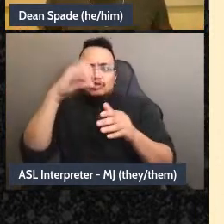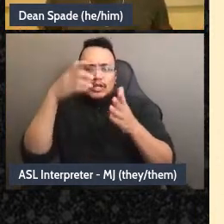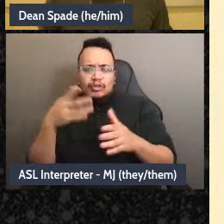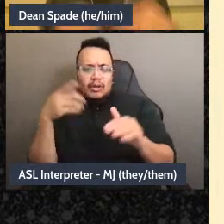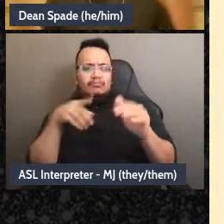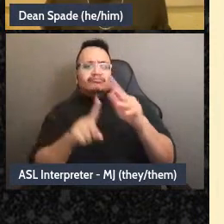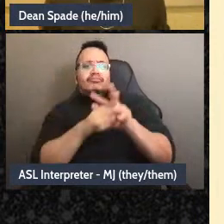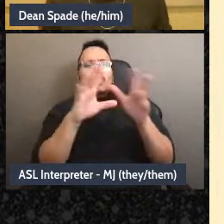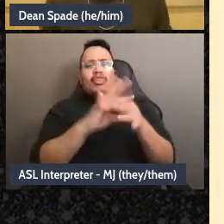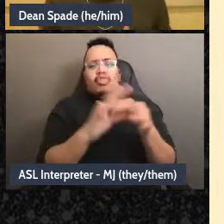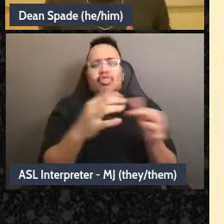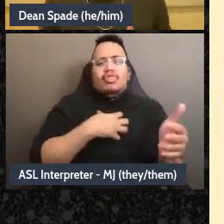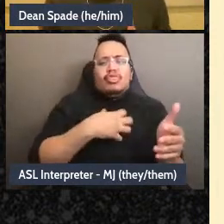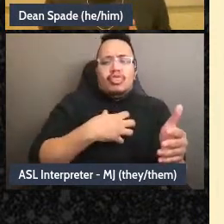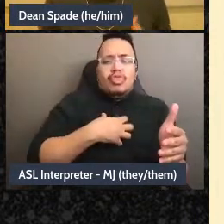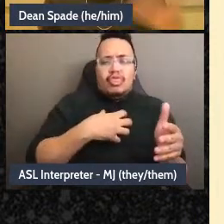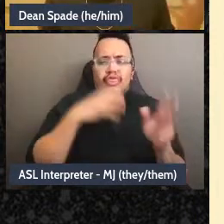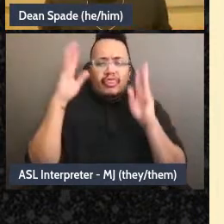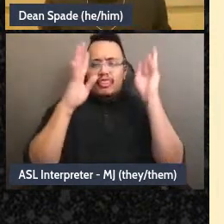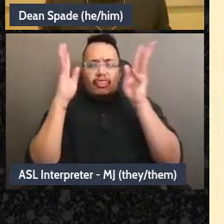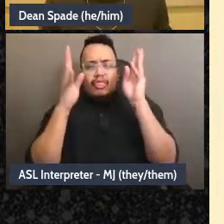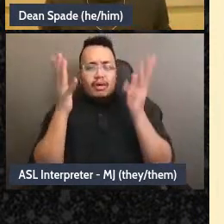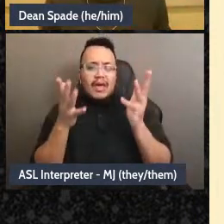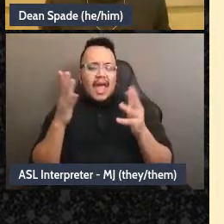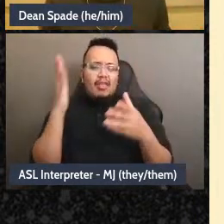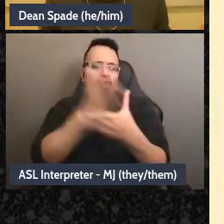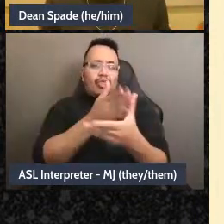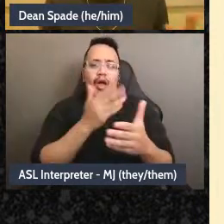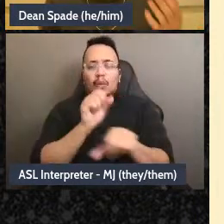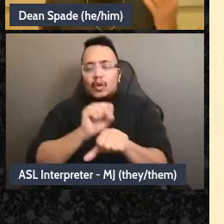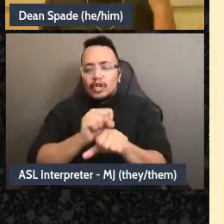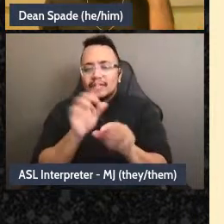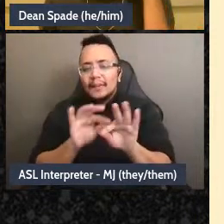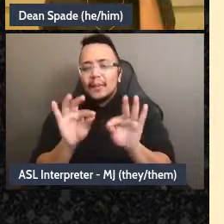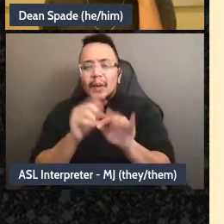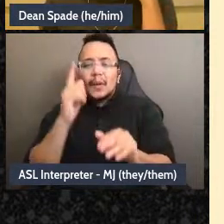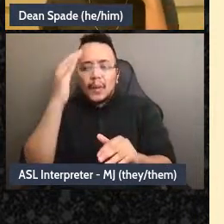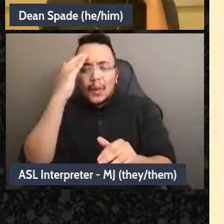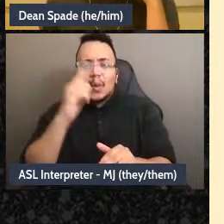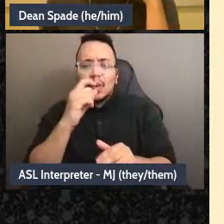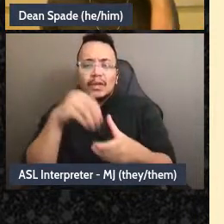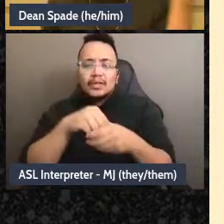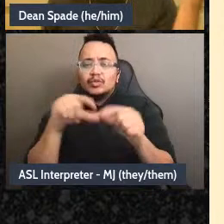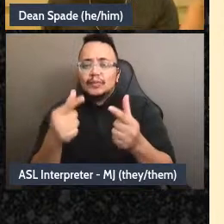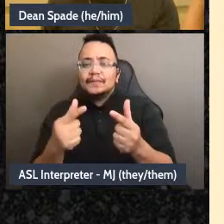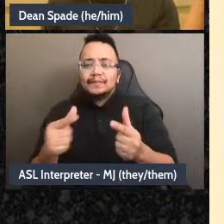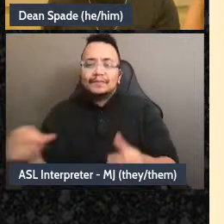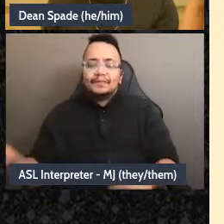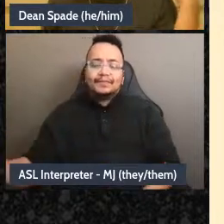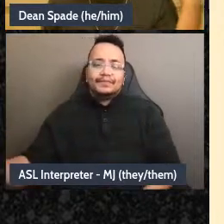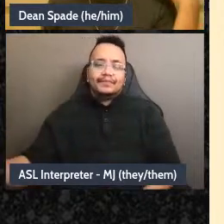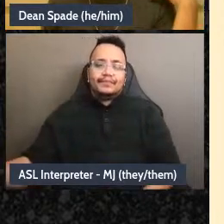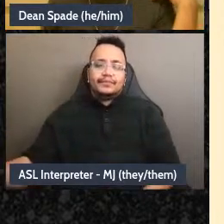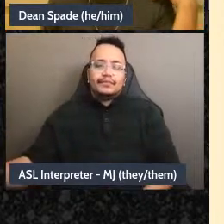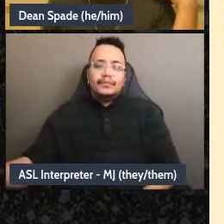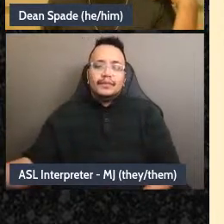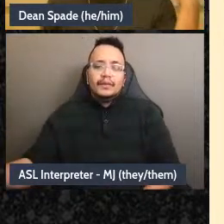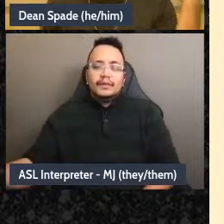um, and and just trying to like stop our wor. Um, also we want to know who to inform about group